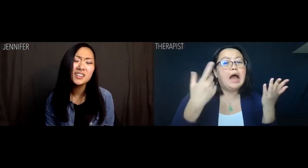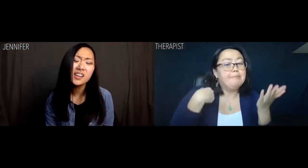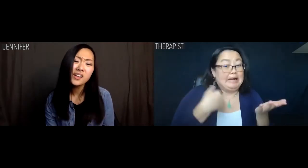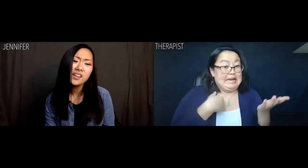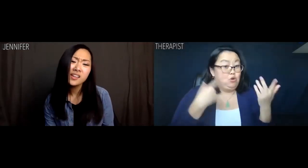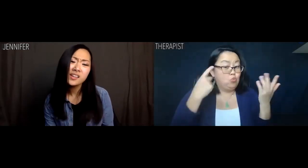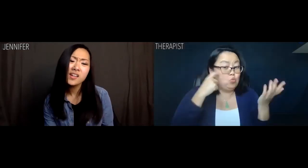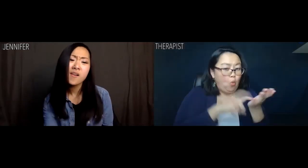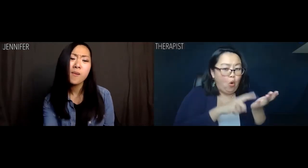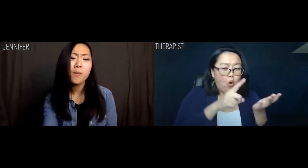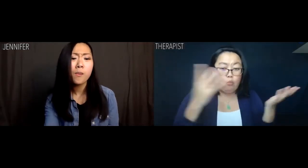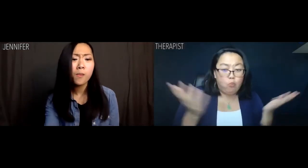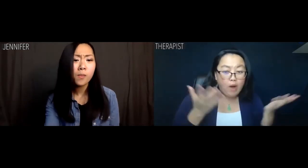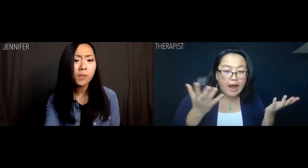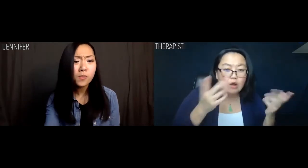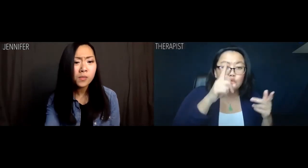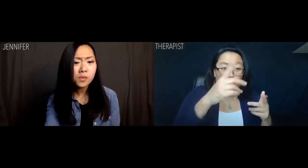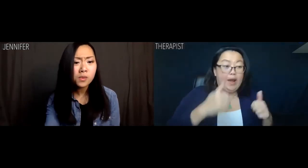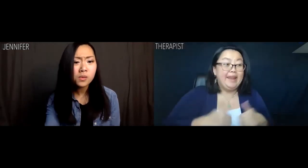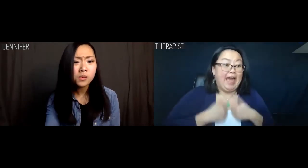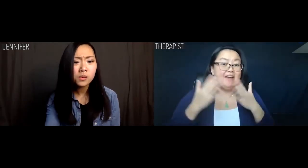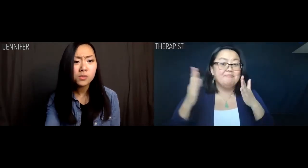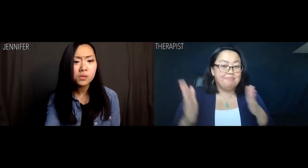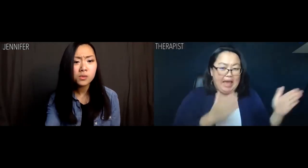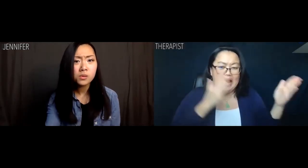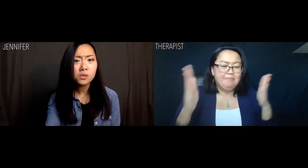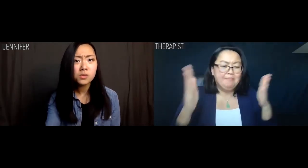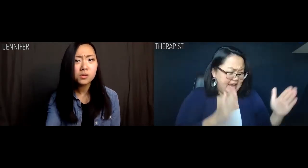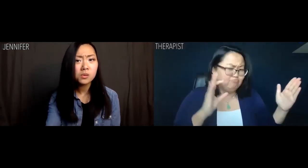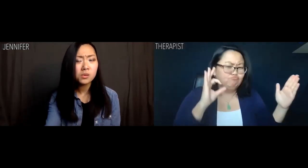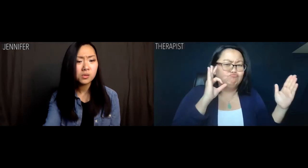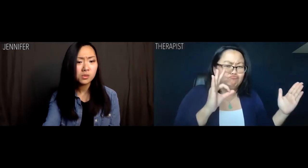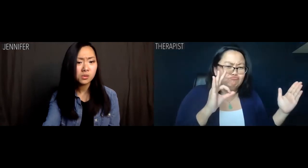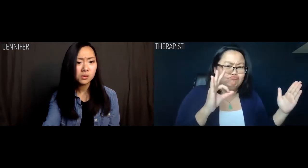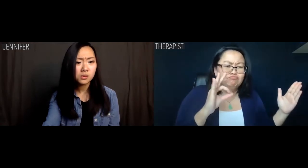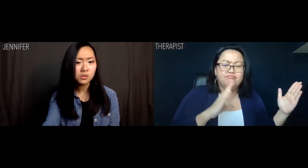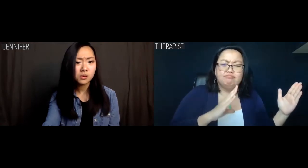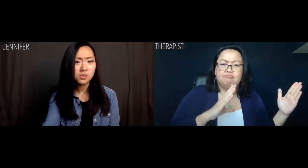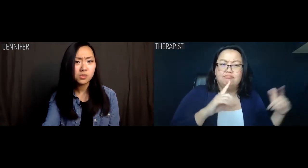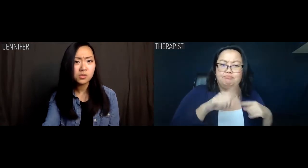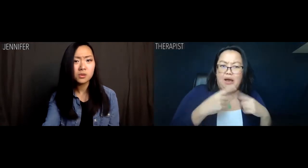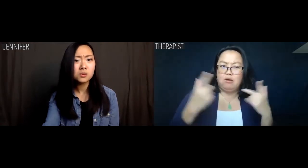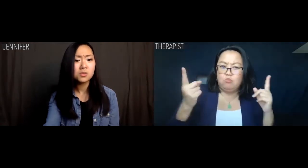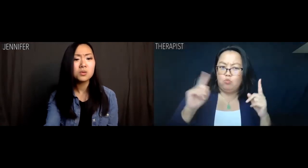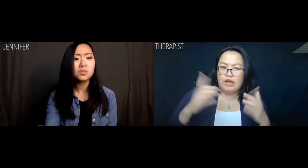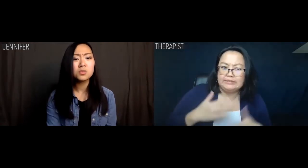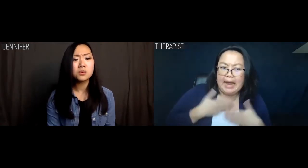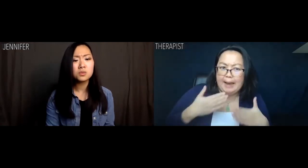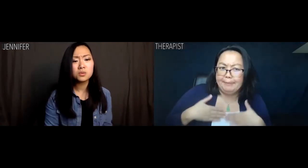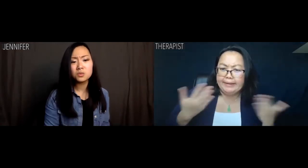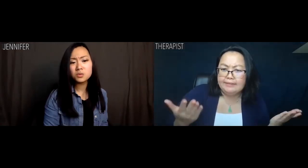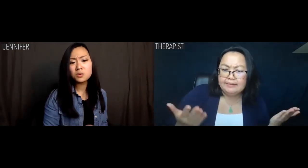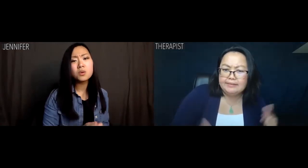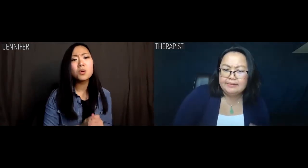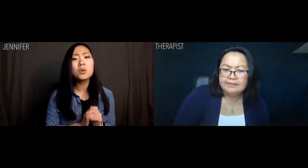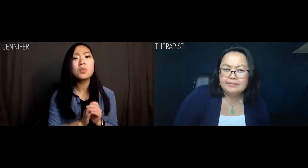Therapist: I noticed you don't mention being happy as part of your life plan.